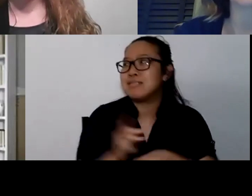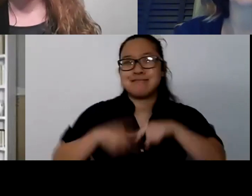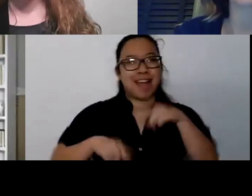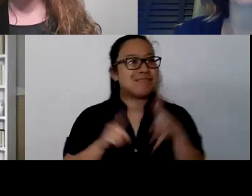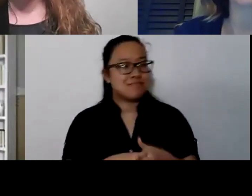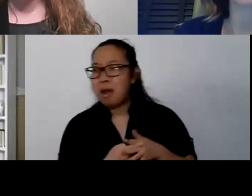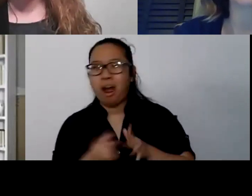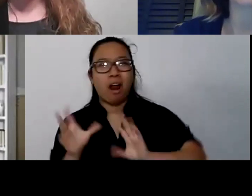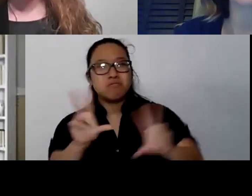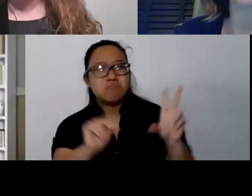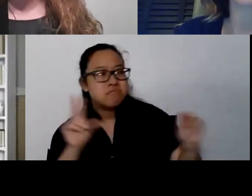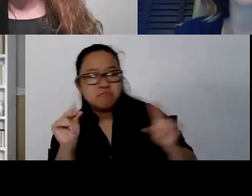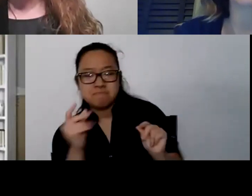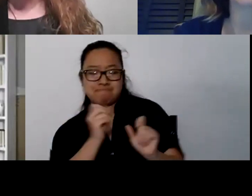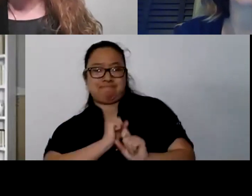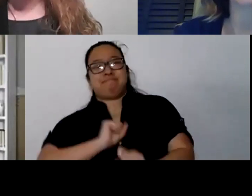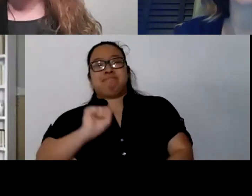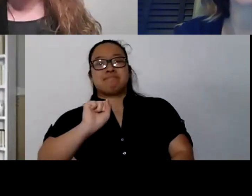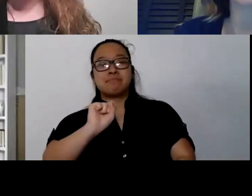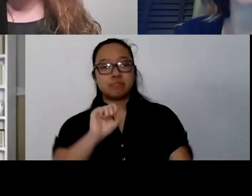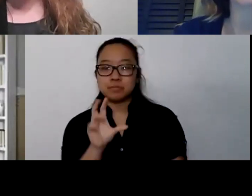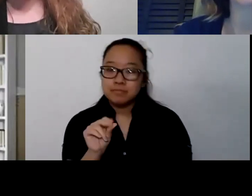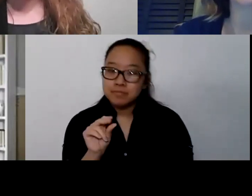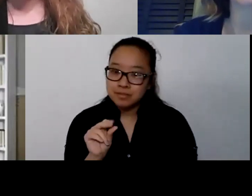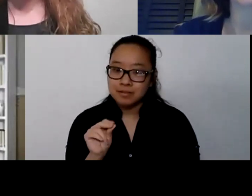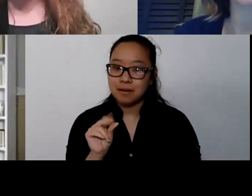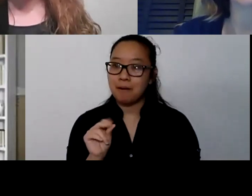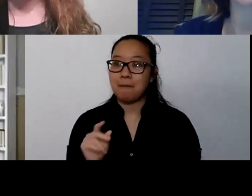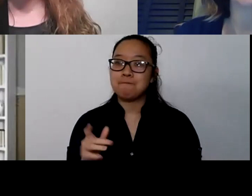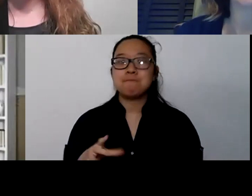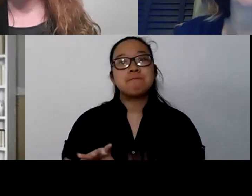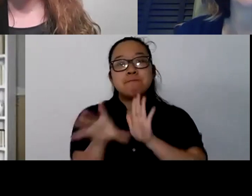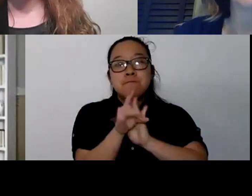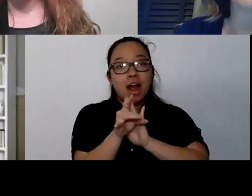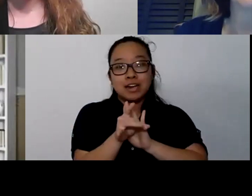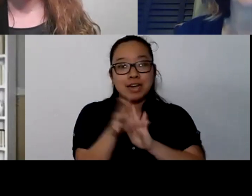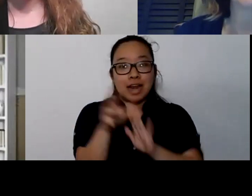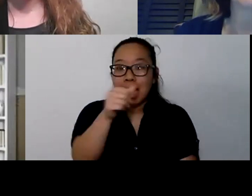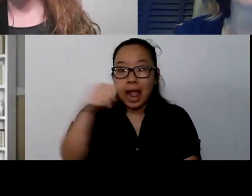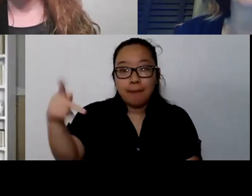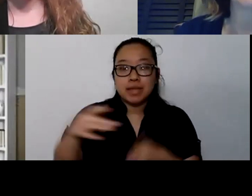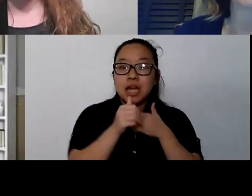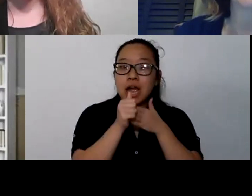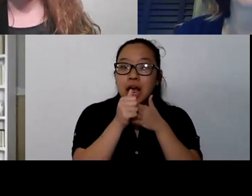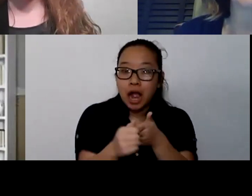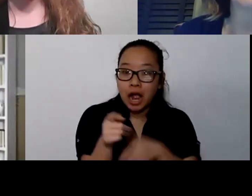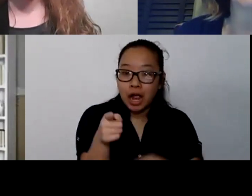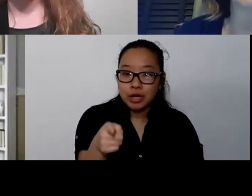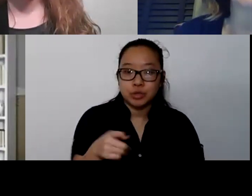And the answer is find something that guides you. A guided mindfulness can be really impactful, and there's some great outcomes on reduction in anxiety,